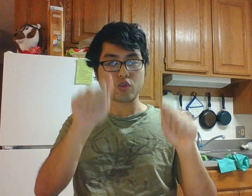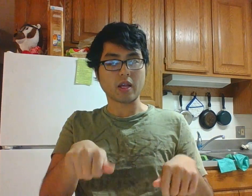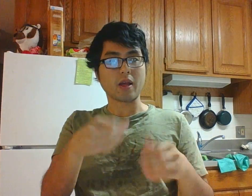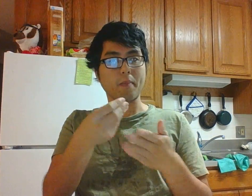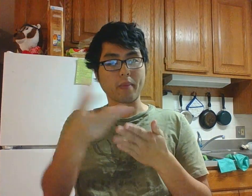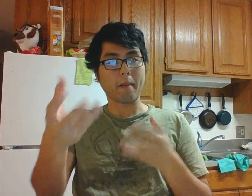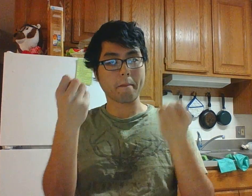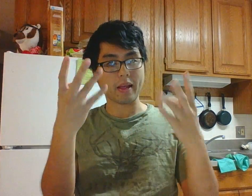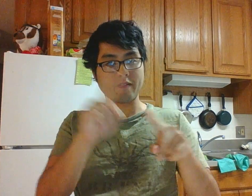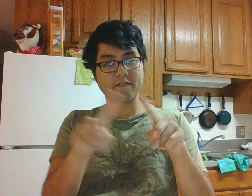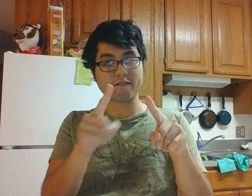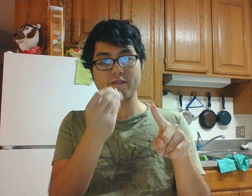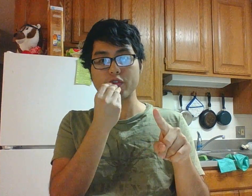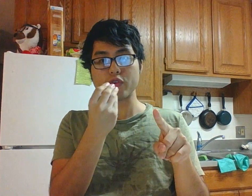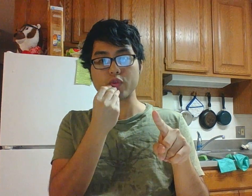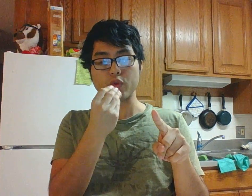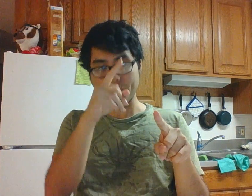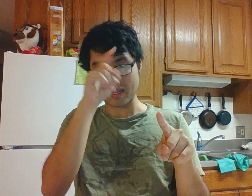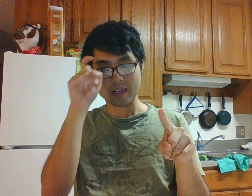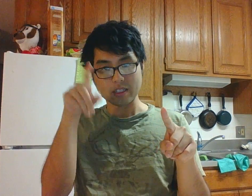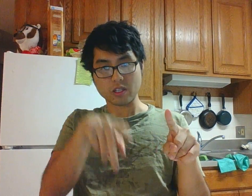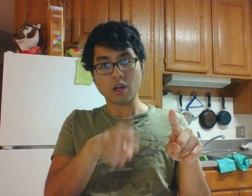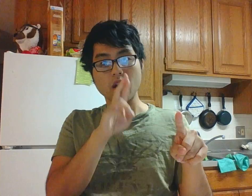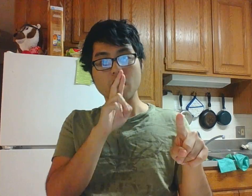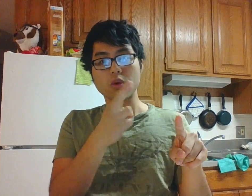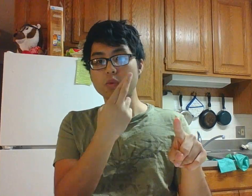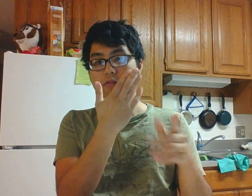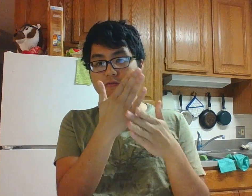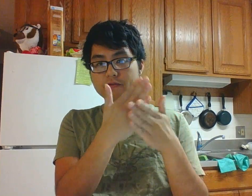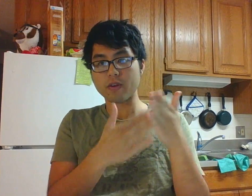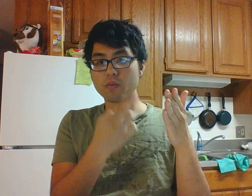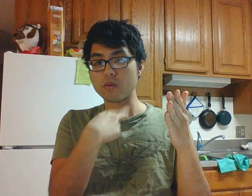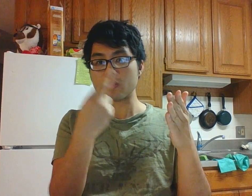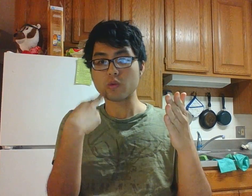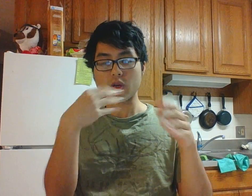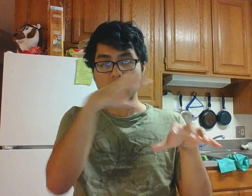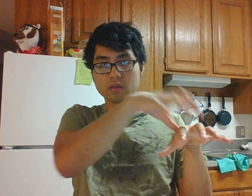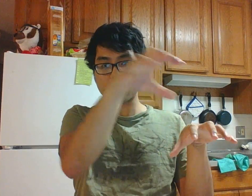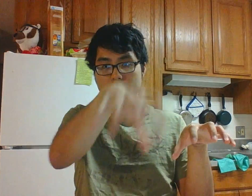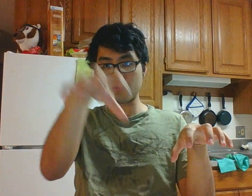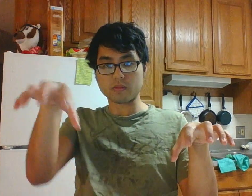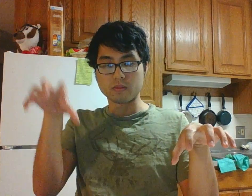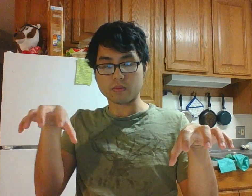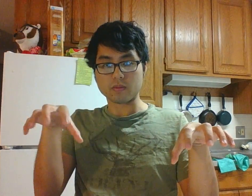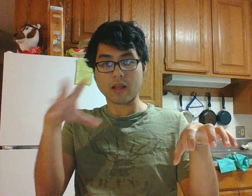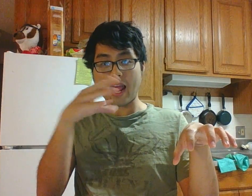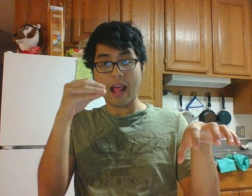you could buy many different foods because there are restaurant nearby